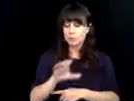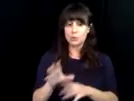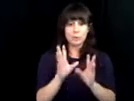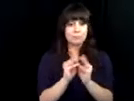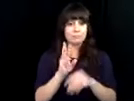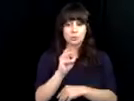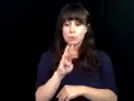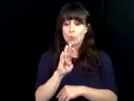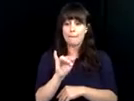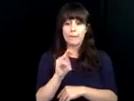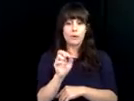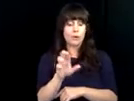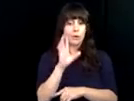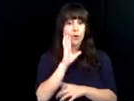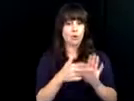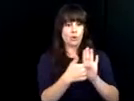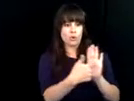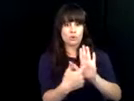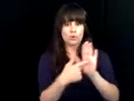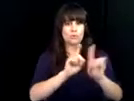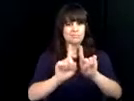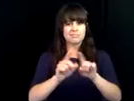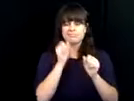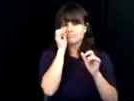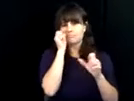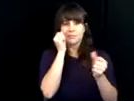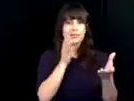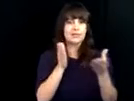future. During today's Zoom webinar, we will